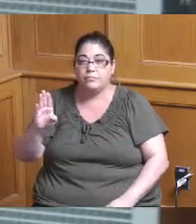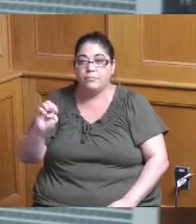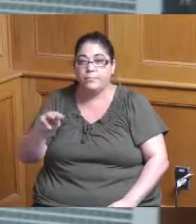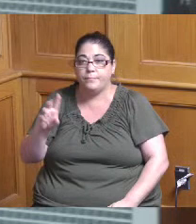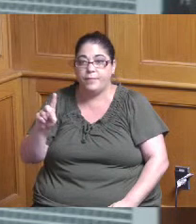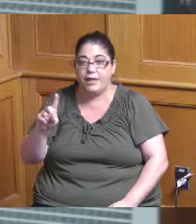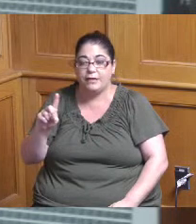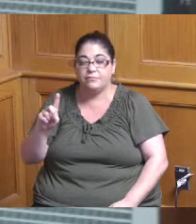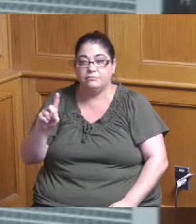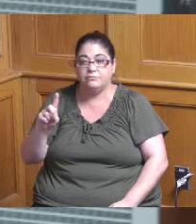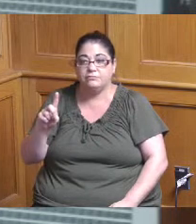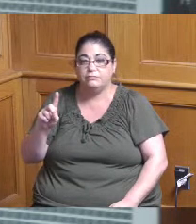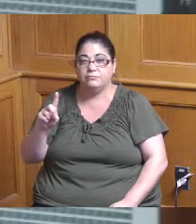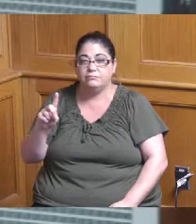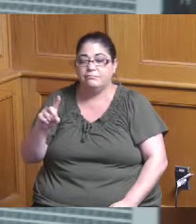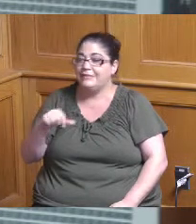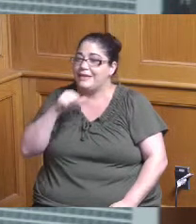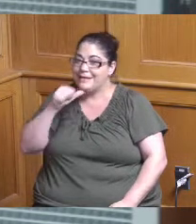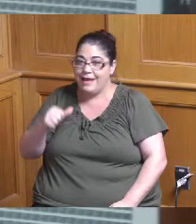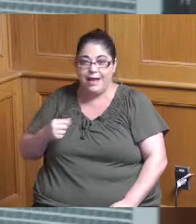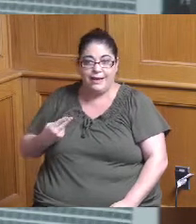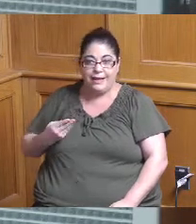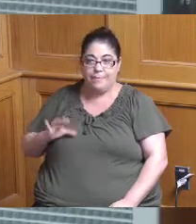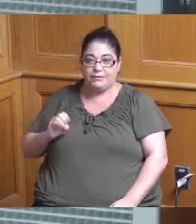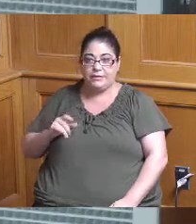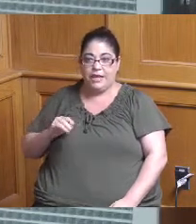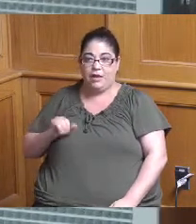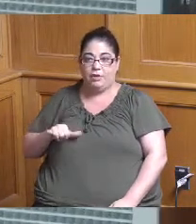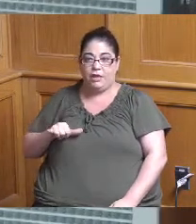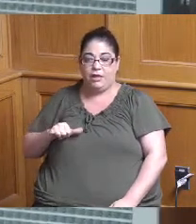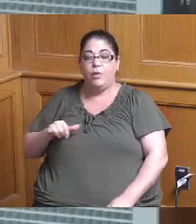understanding that that would not be a Hamilton County park that would be a local park local